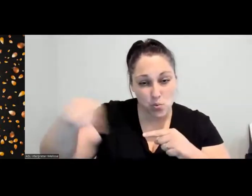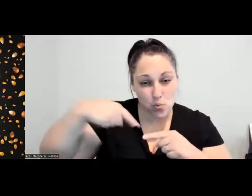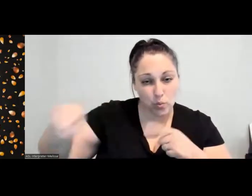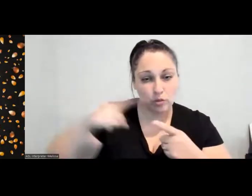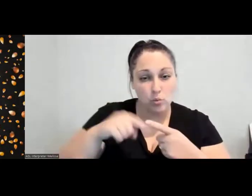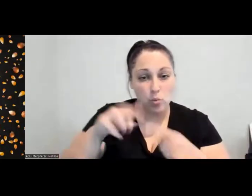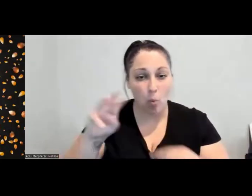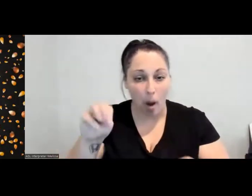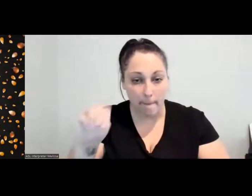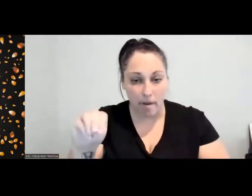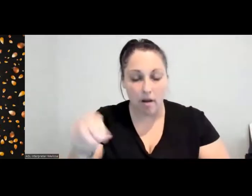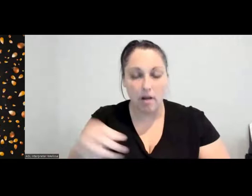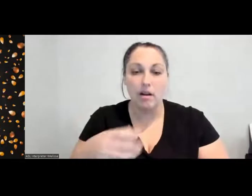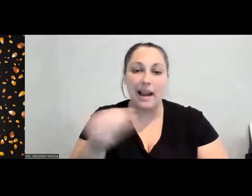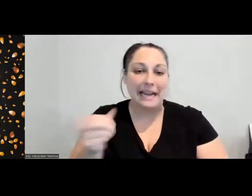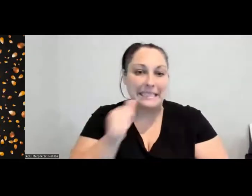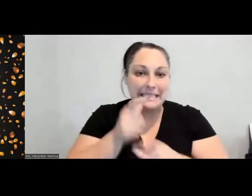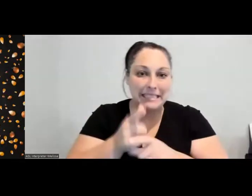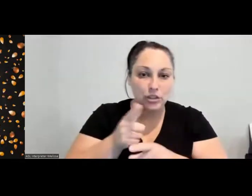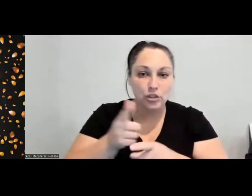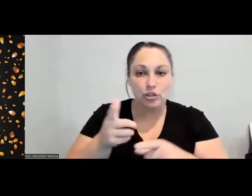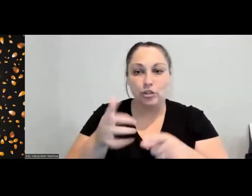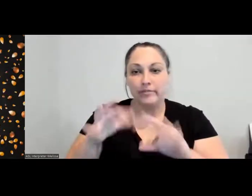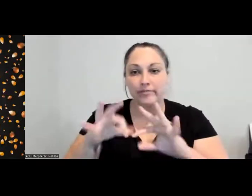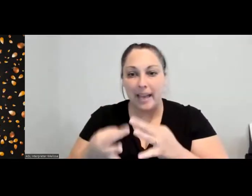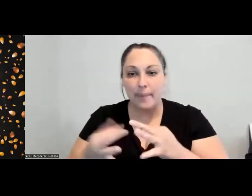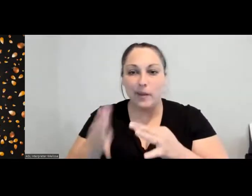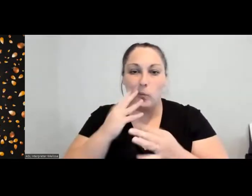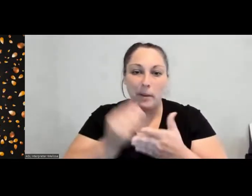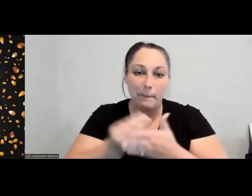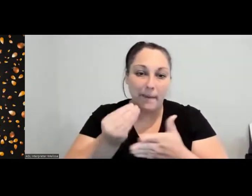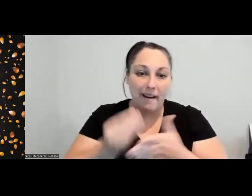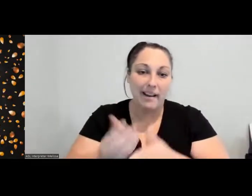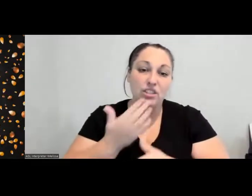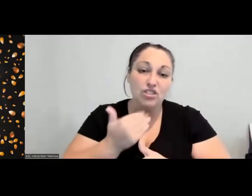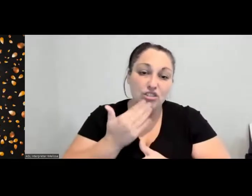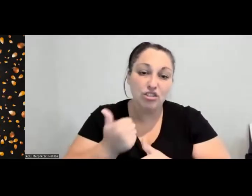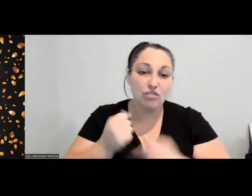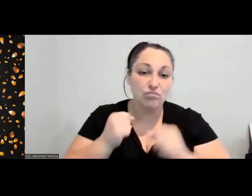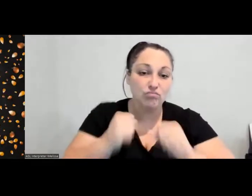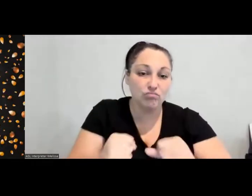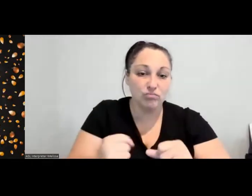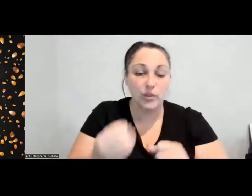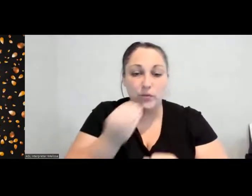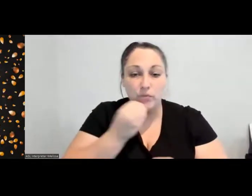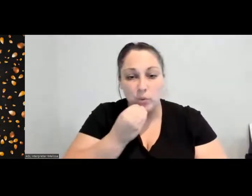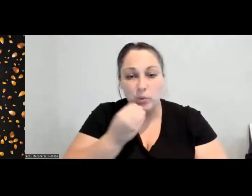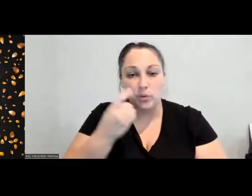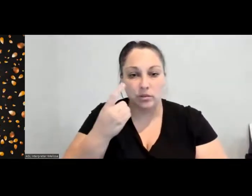children, because we know our children are a major influence in that way. Now, why do I bring that up?